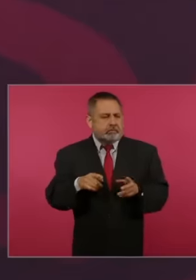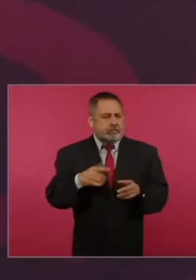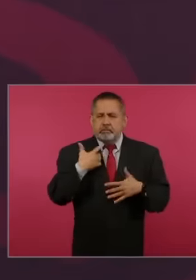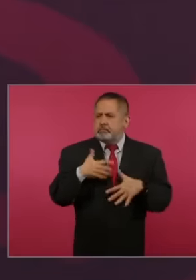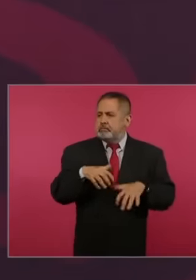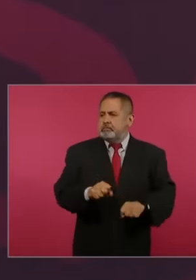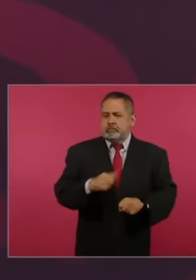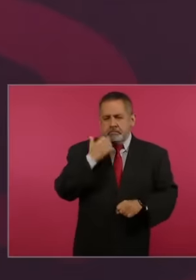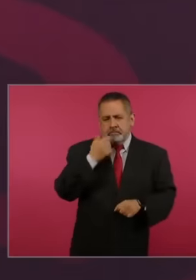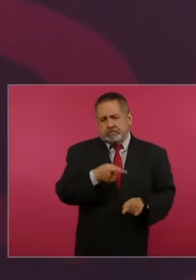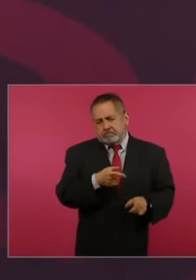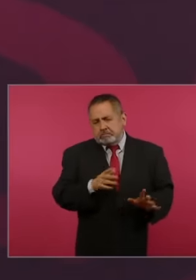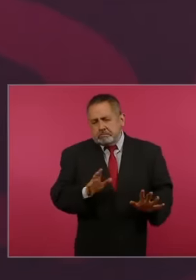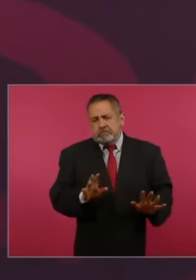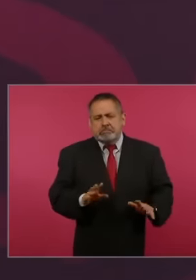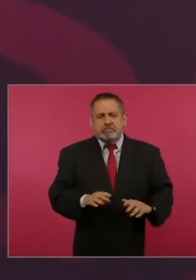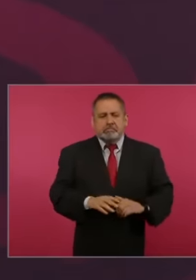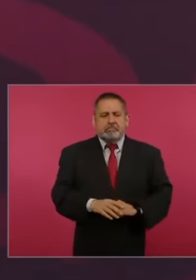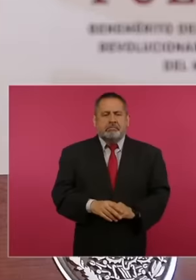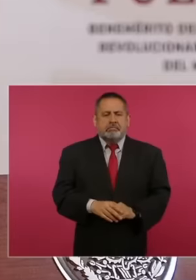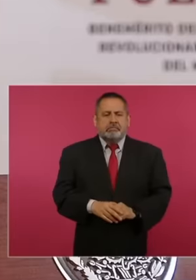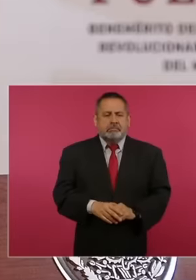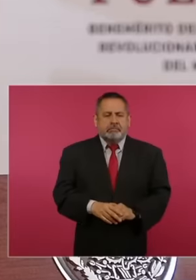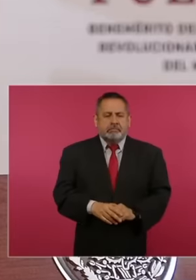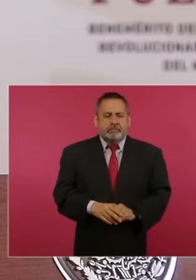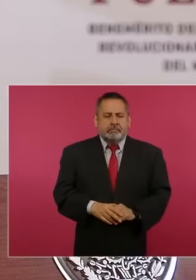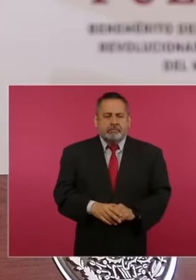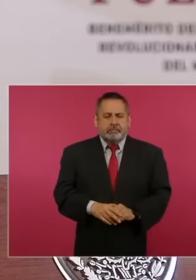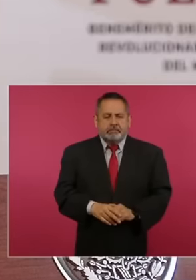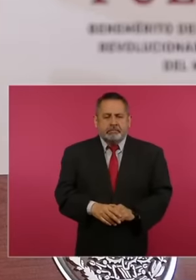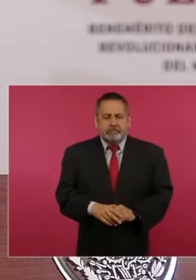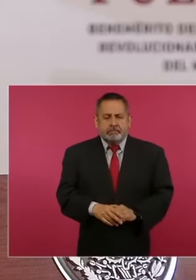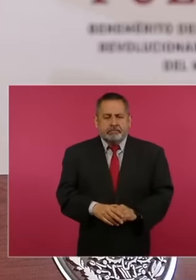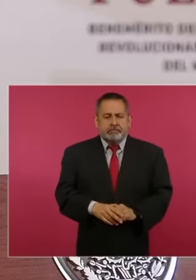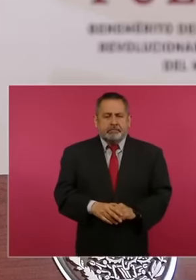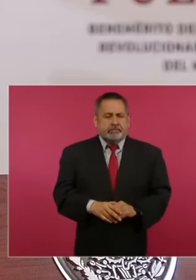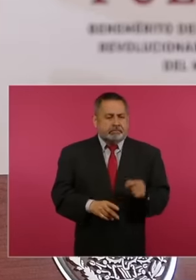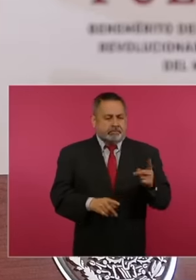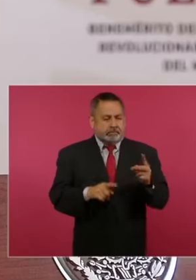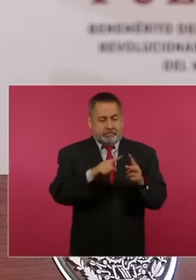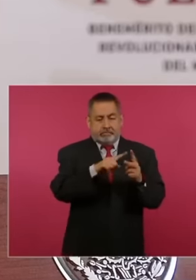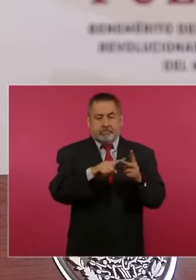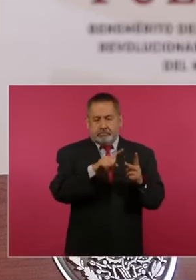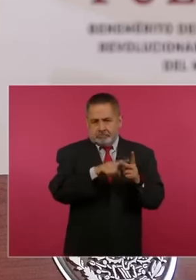e but the other two characters